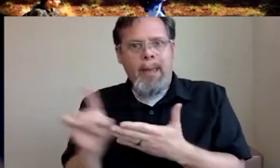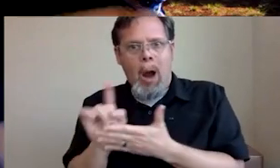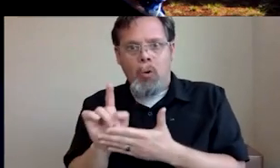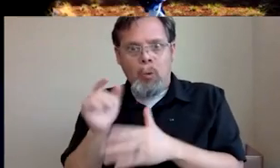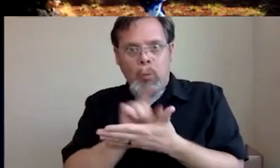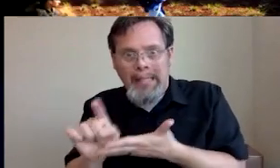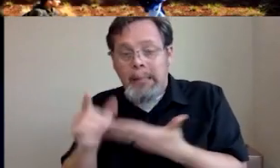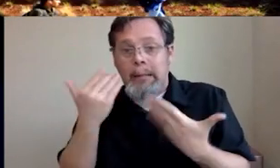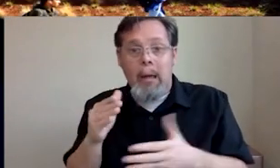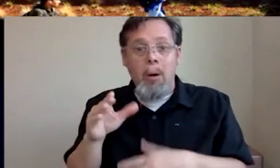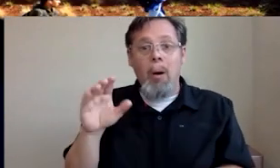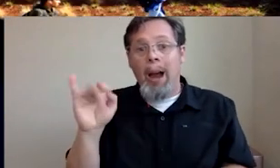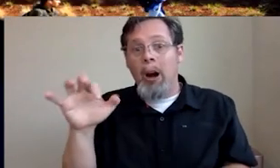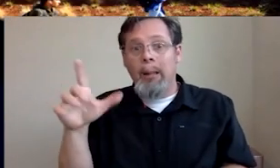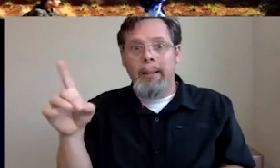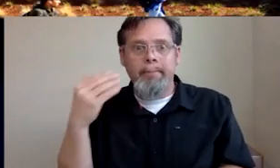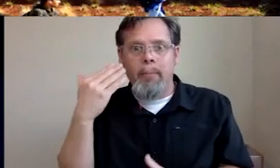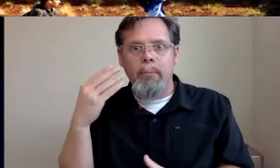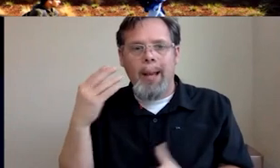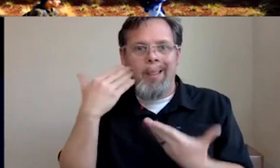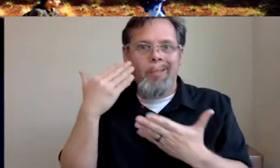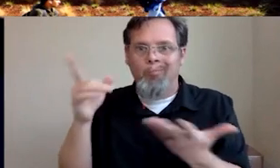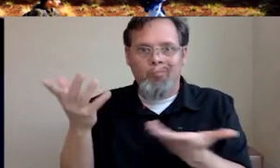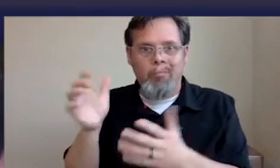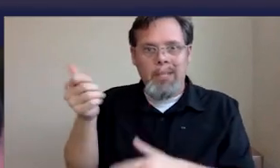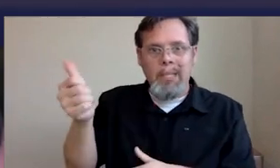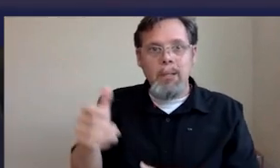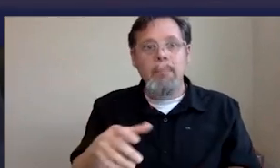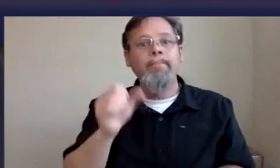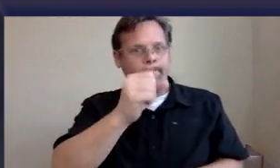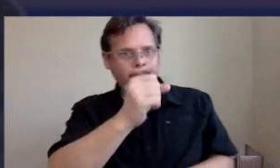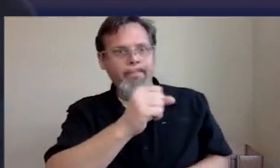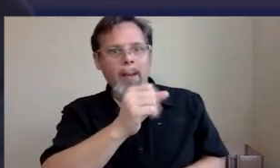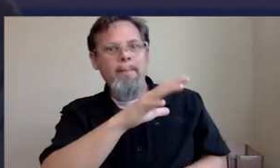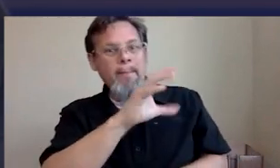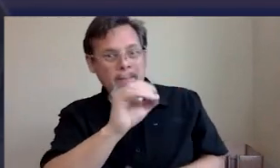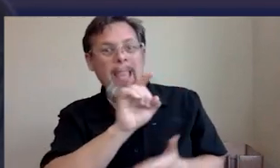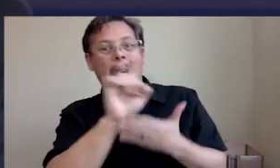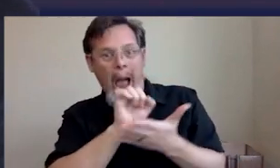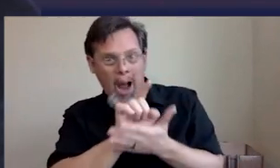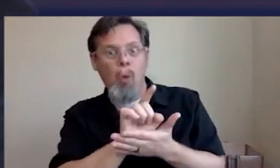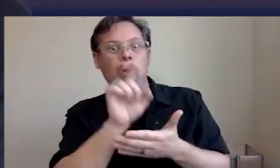Ireland. I mean, they can talk about Ireland. Yep. Fifty hour work weeks or every week, like